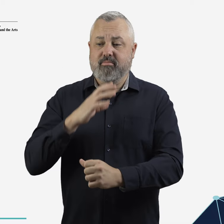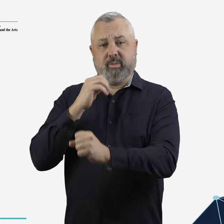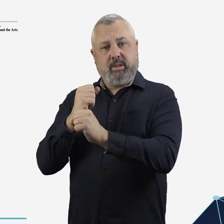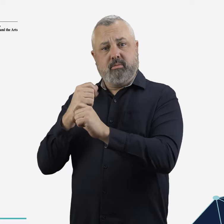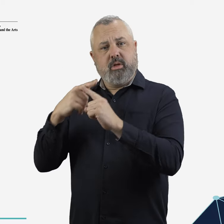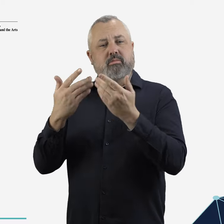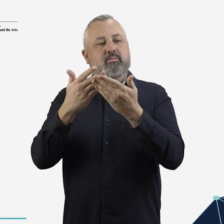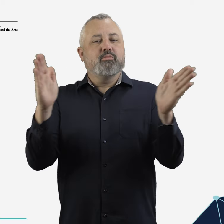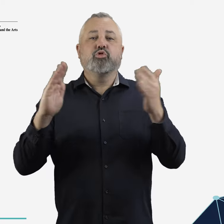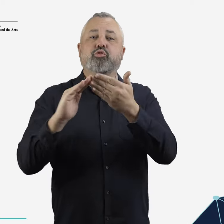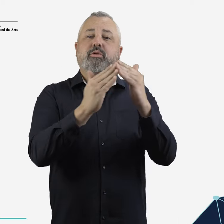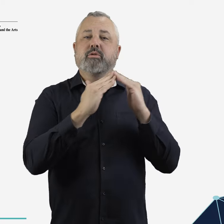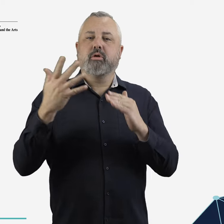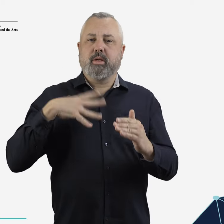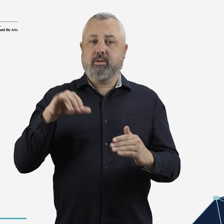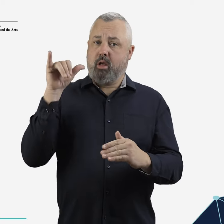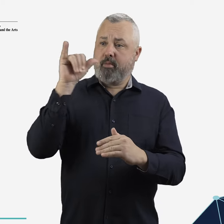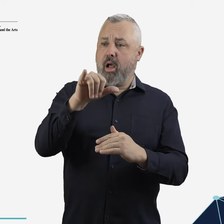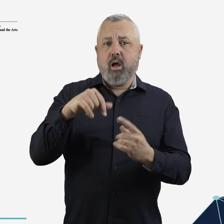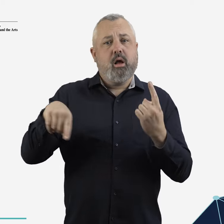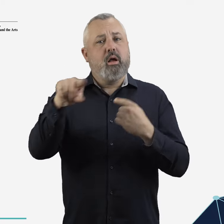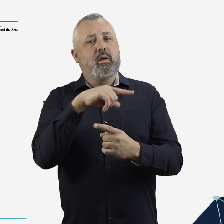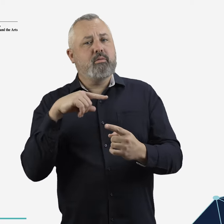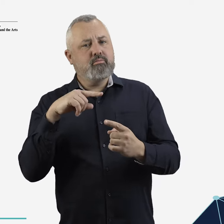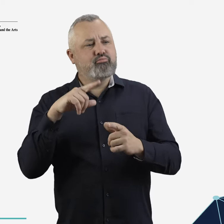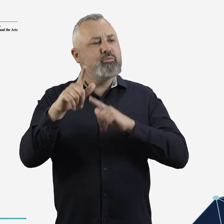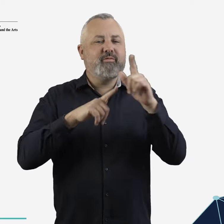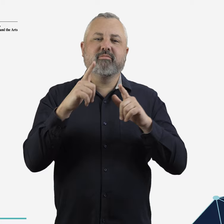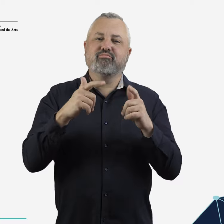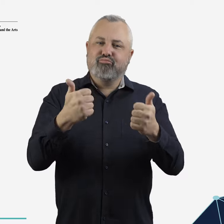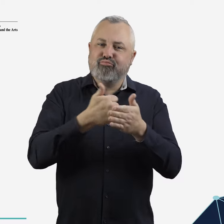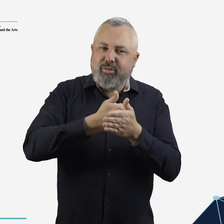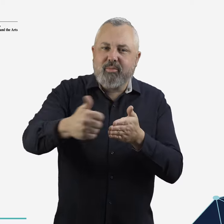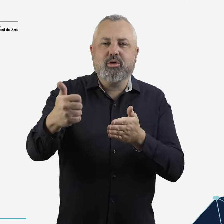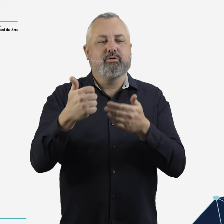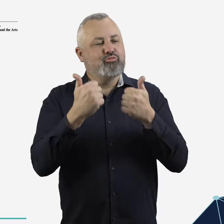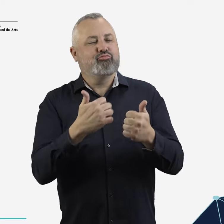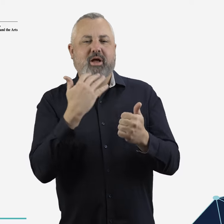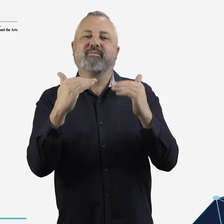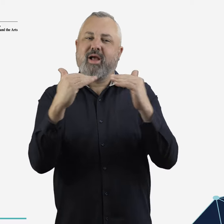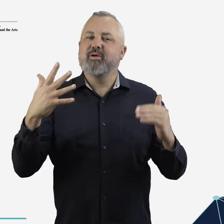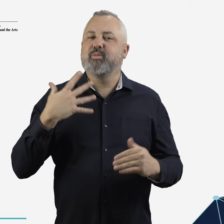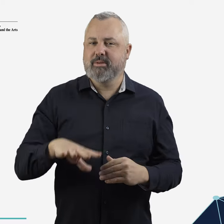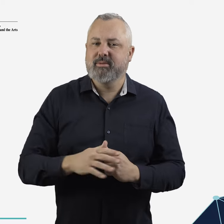We expect the aviation sector to provide the affordable and reliable services that the travelling public deserves,